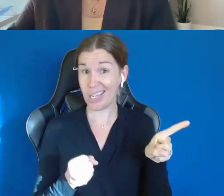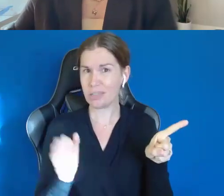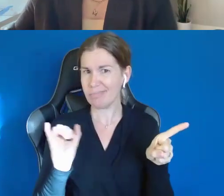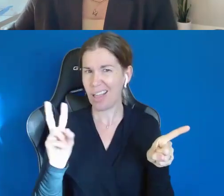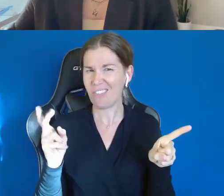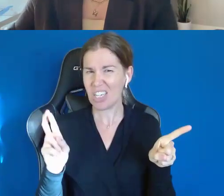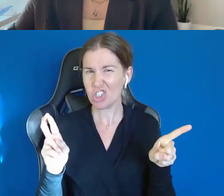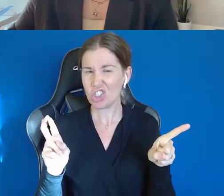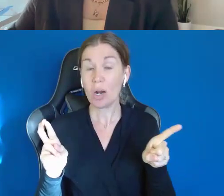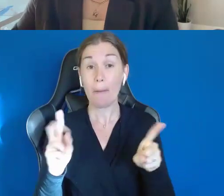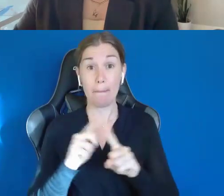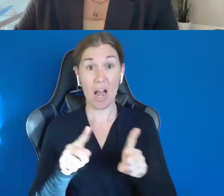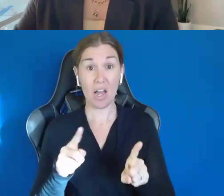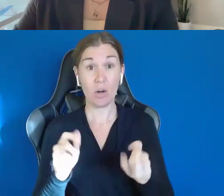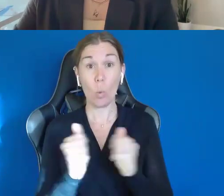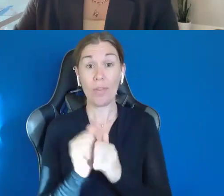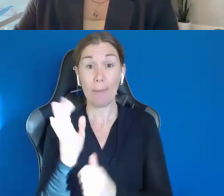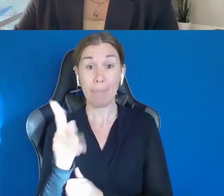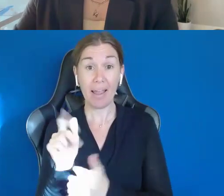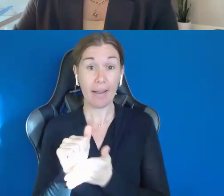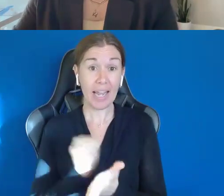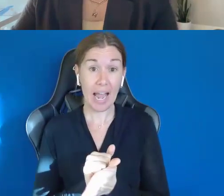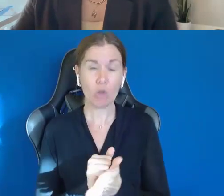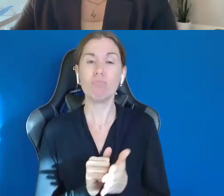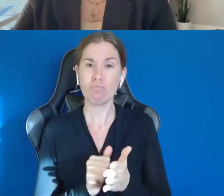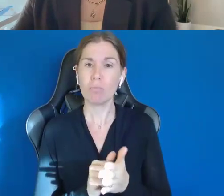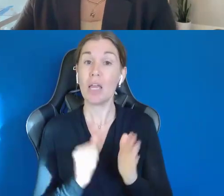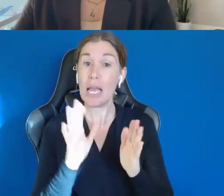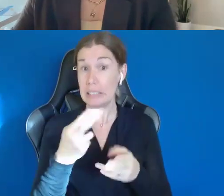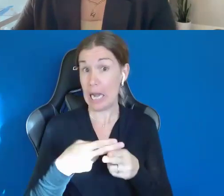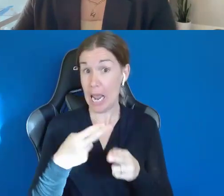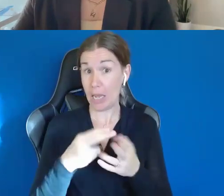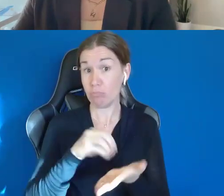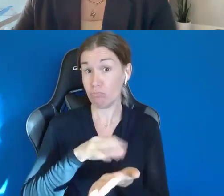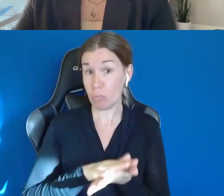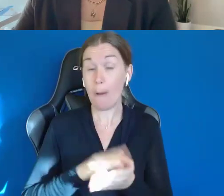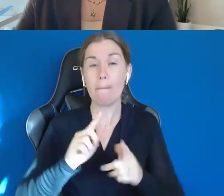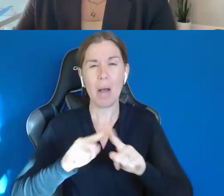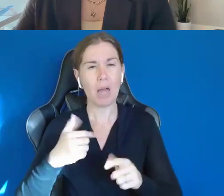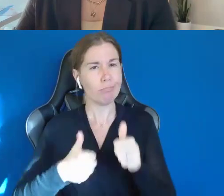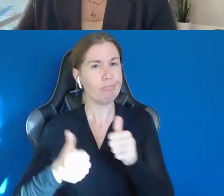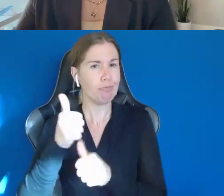But with the bank account, he is listed on there, but I am basically in charge of the